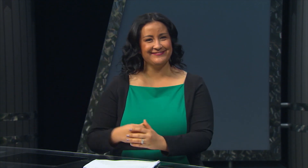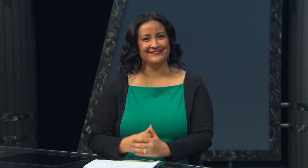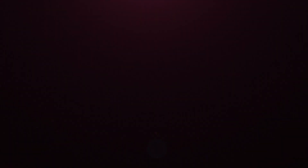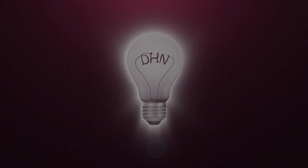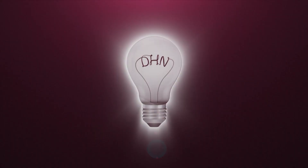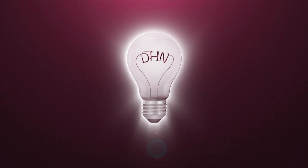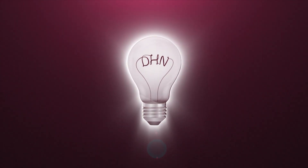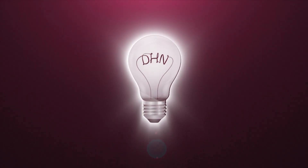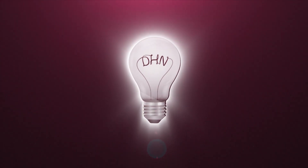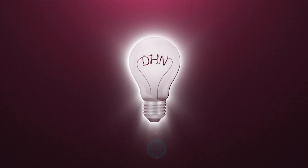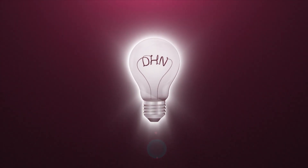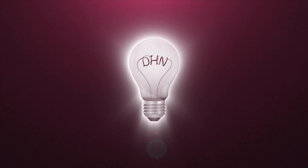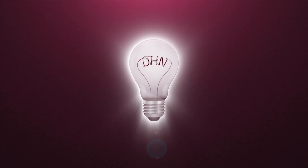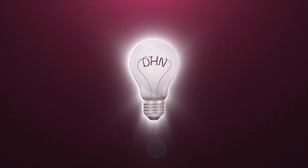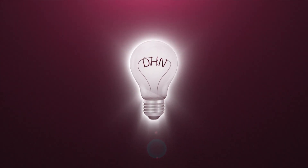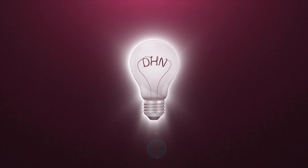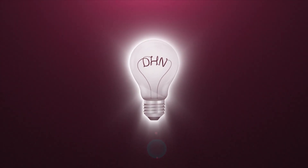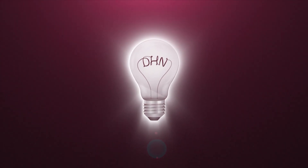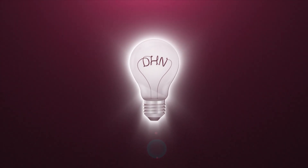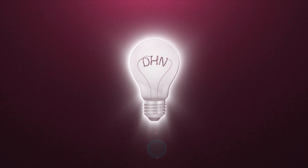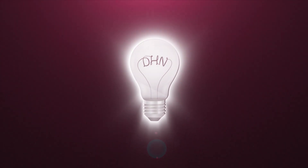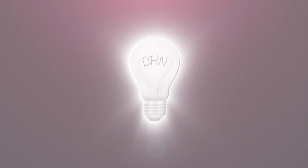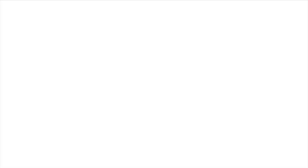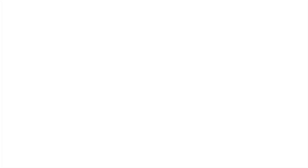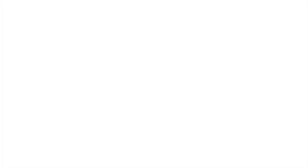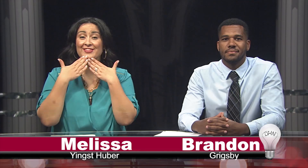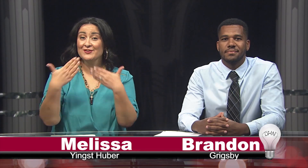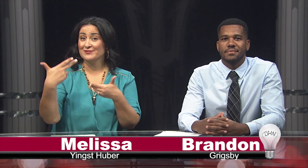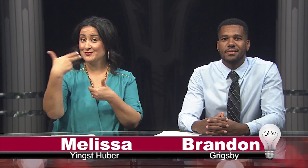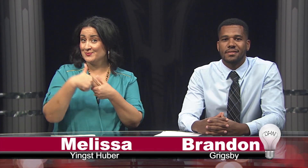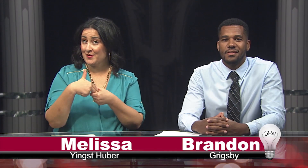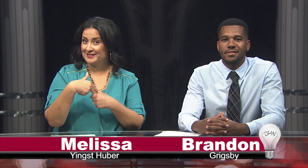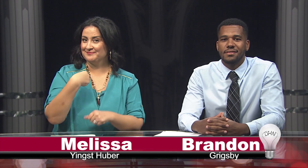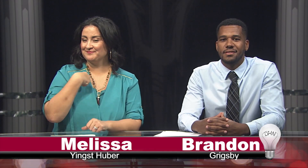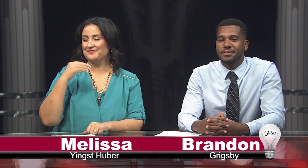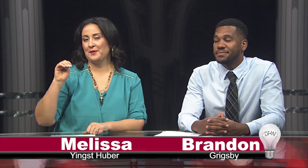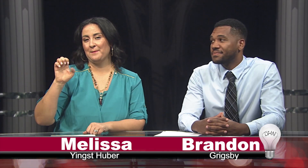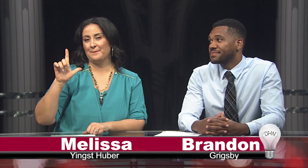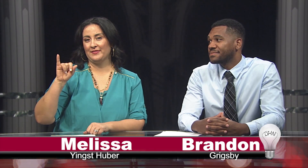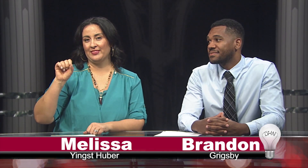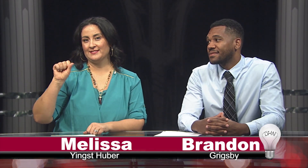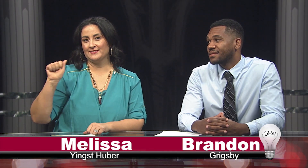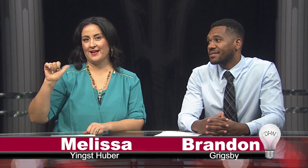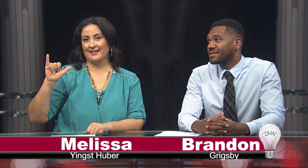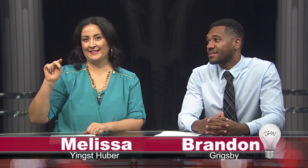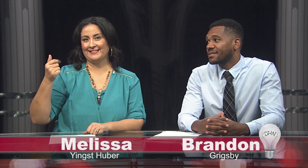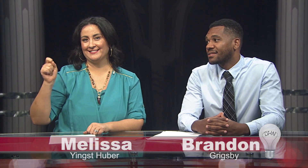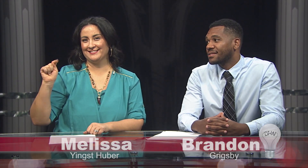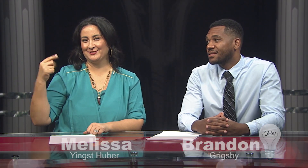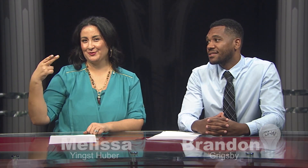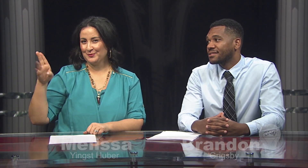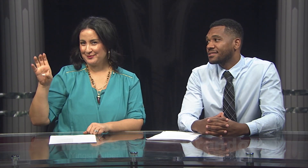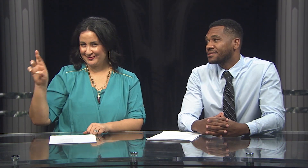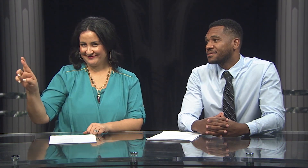DHN starts now Thanks for joining us, I’m Melissa Yingst Huber.